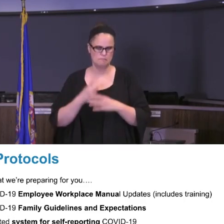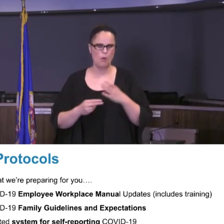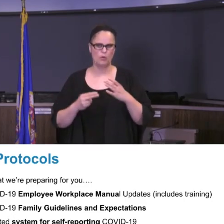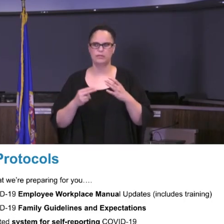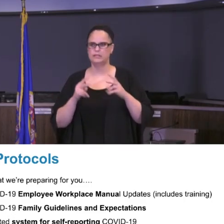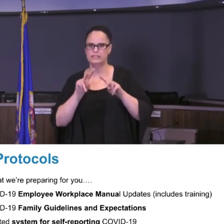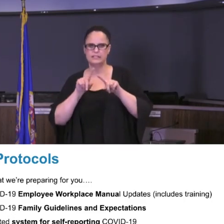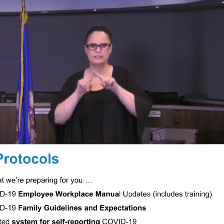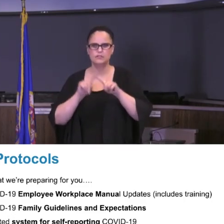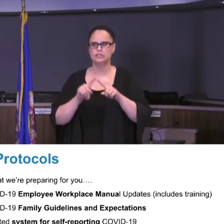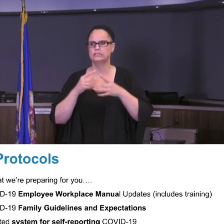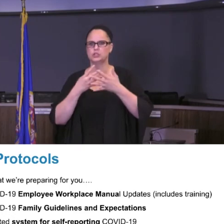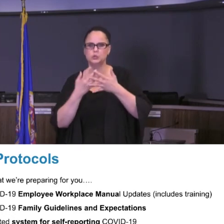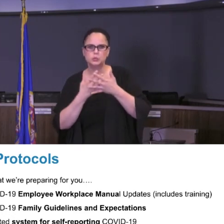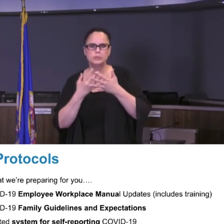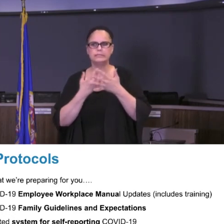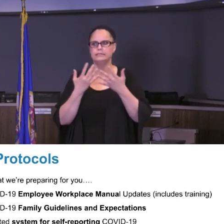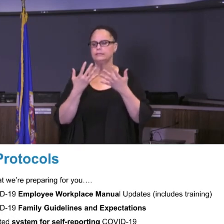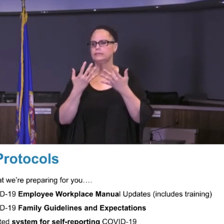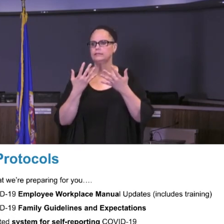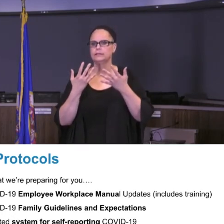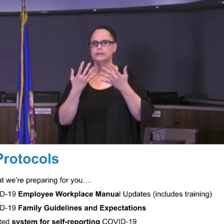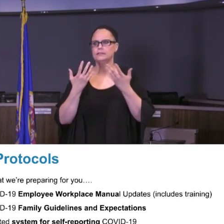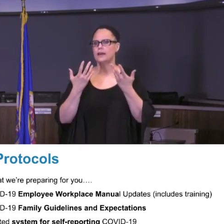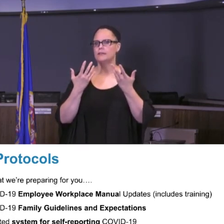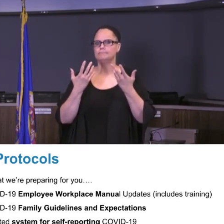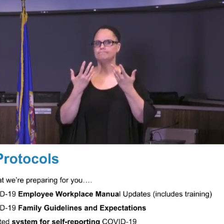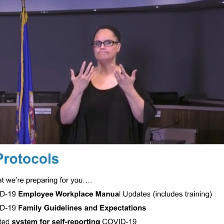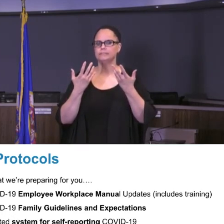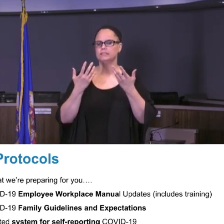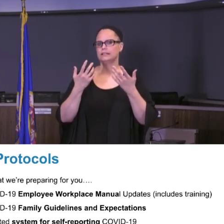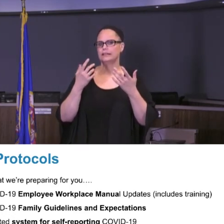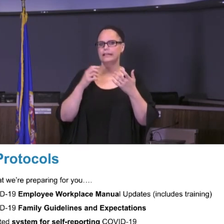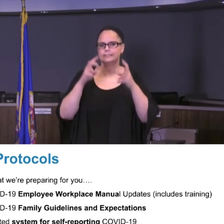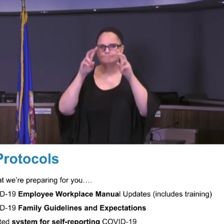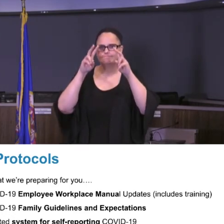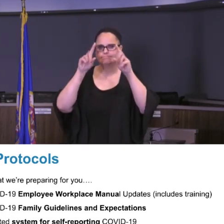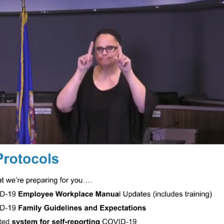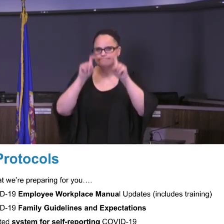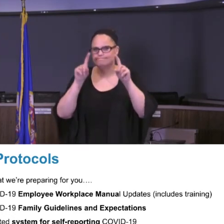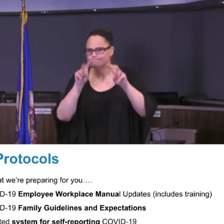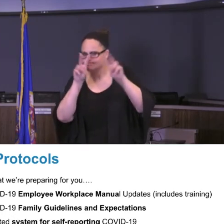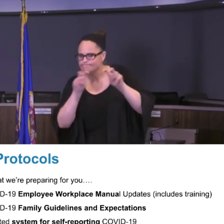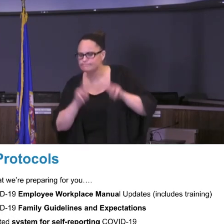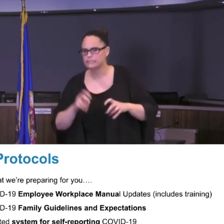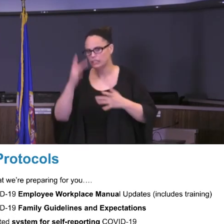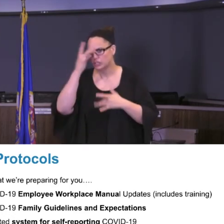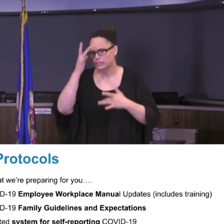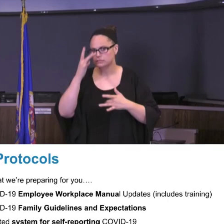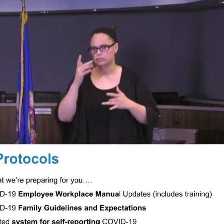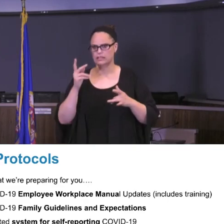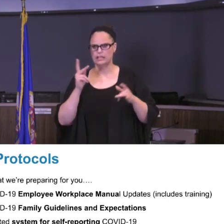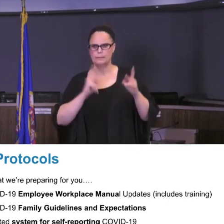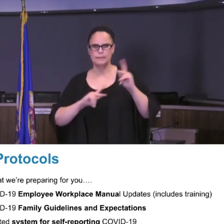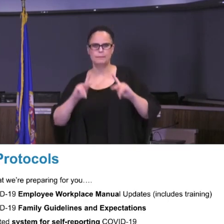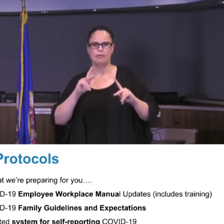different factors of illness and either individuals acknowledging that they're not feeling well and what the steps